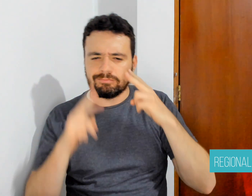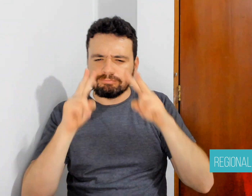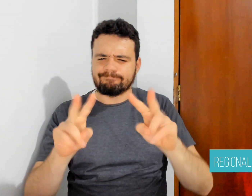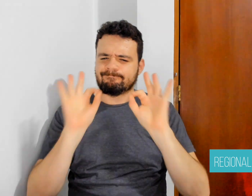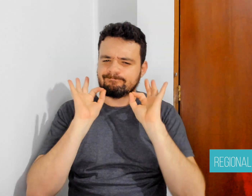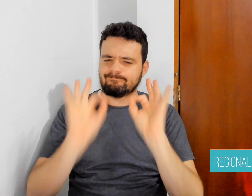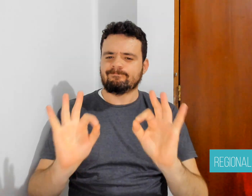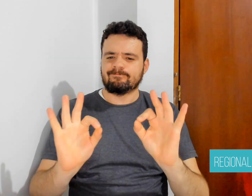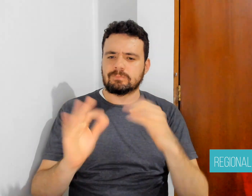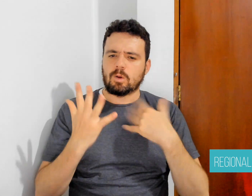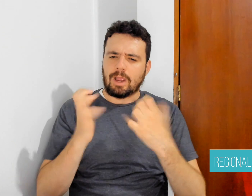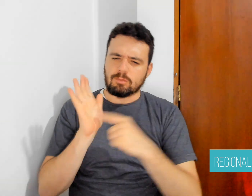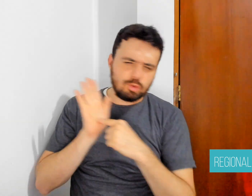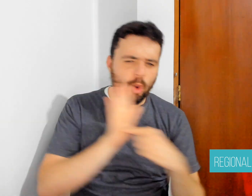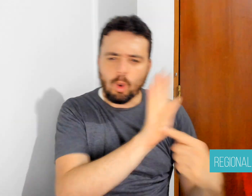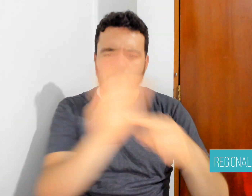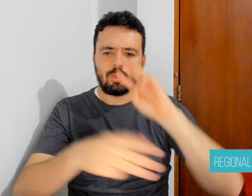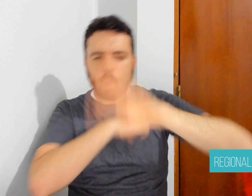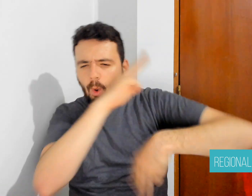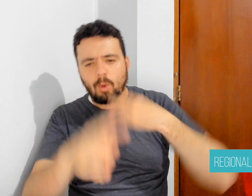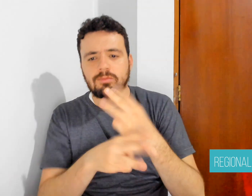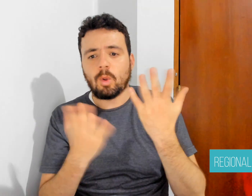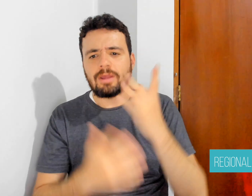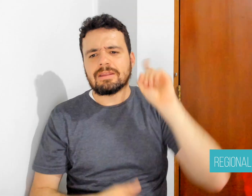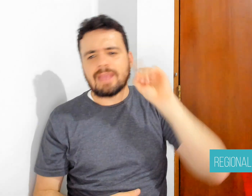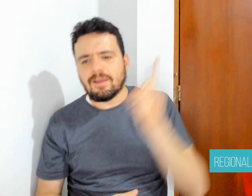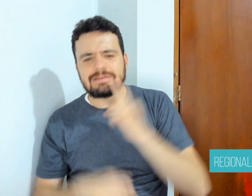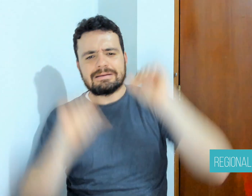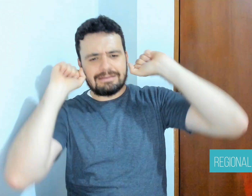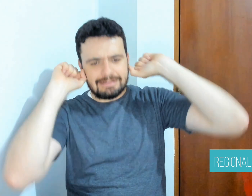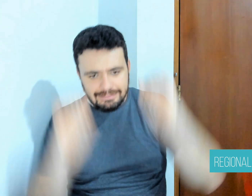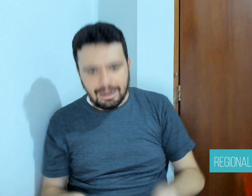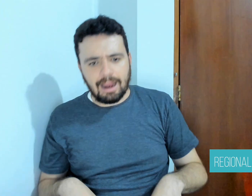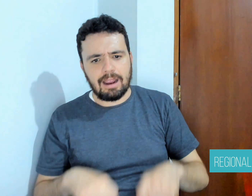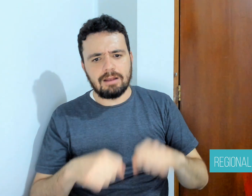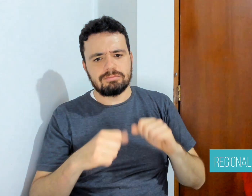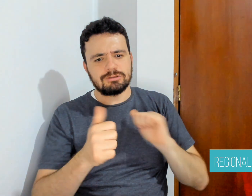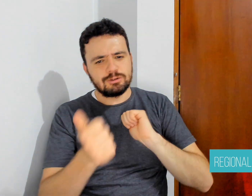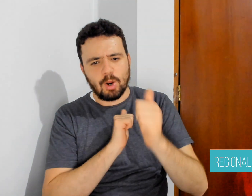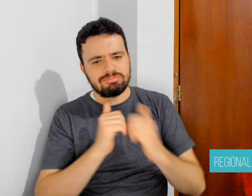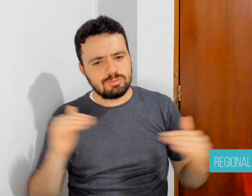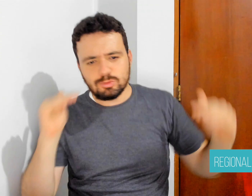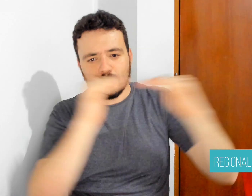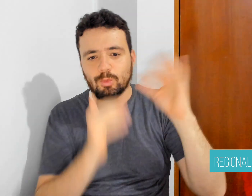deaf people can also excel in sports." Marcela Belviso,